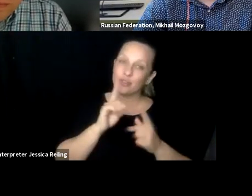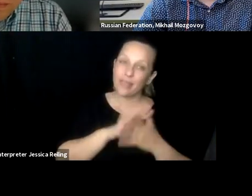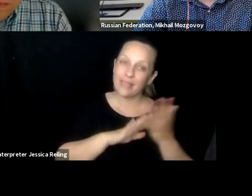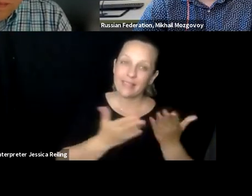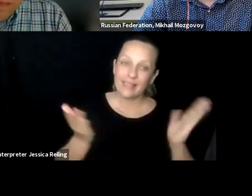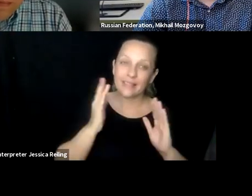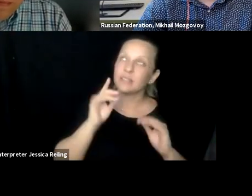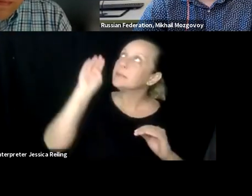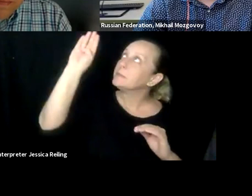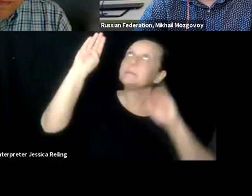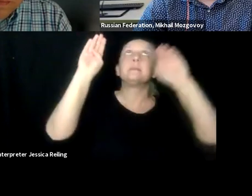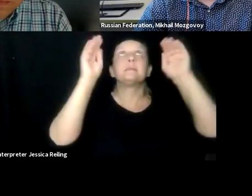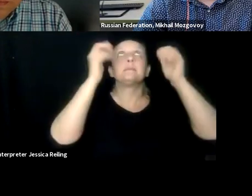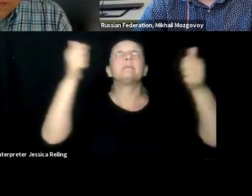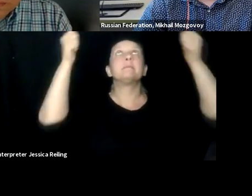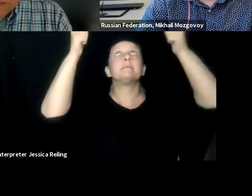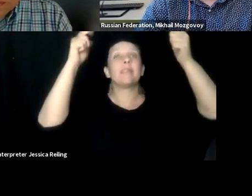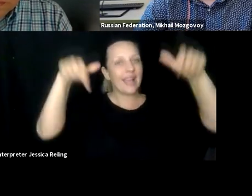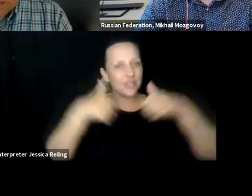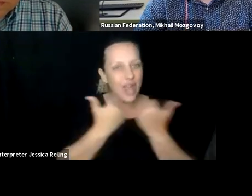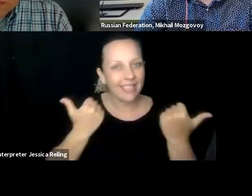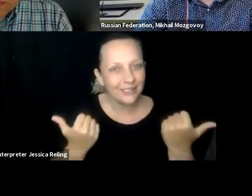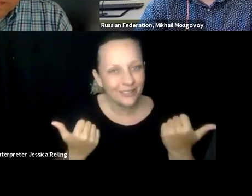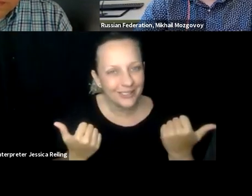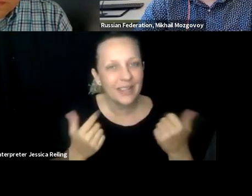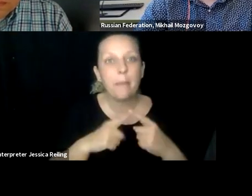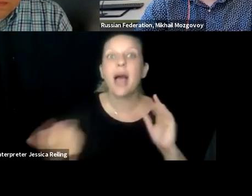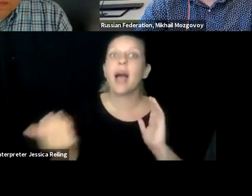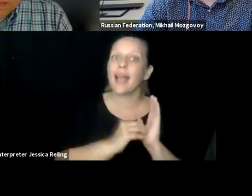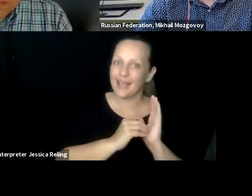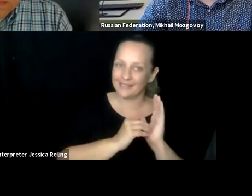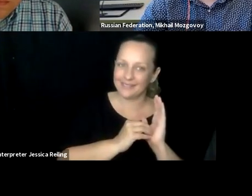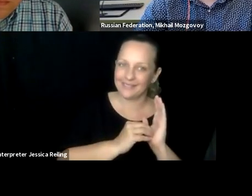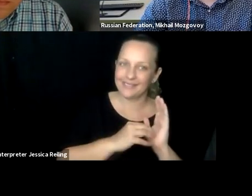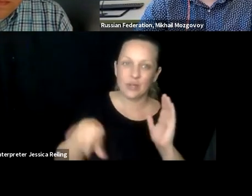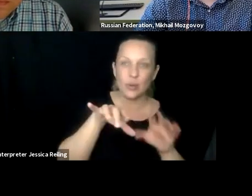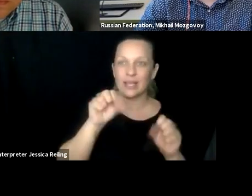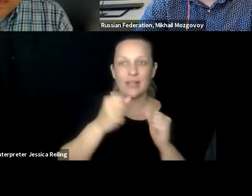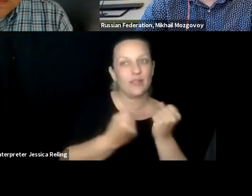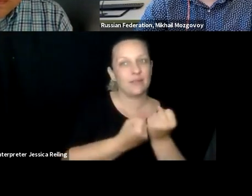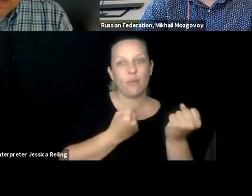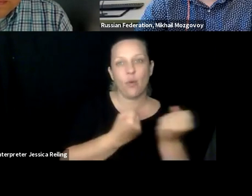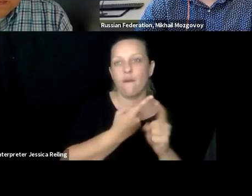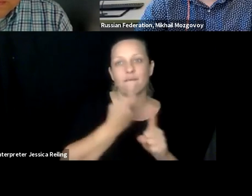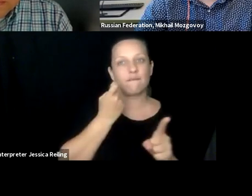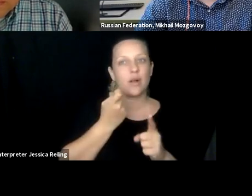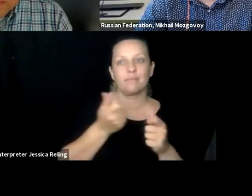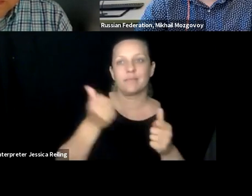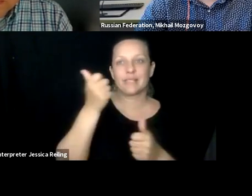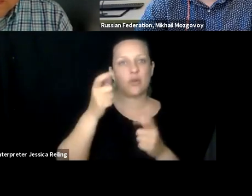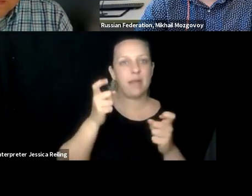has captions, for or Deaf and hard of hearing students and staff, and things like that. That is the real